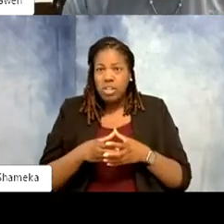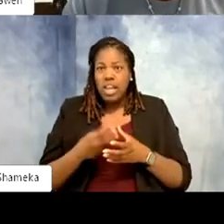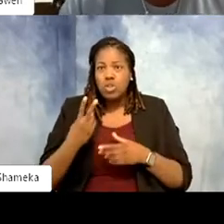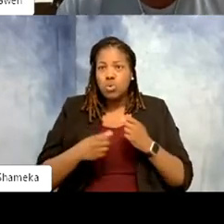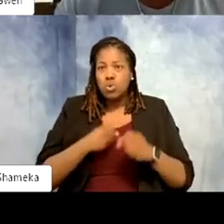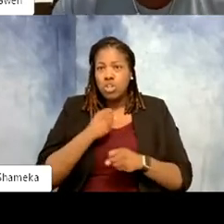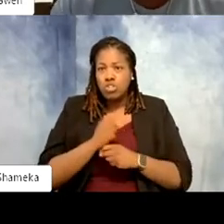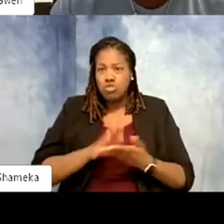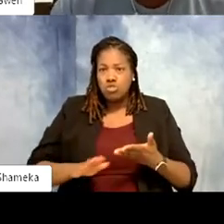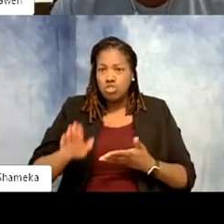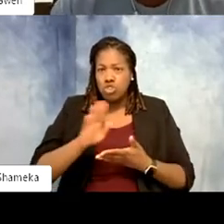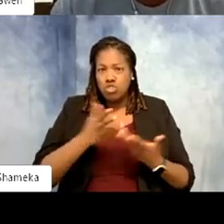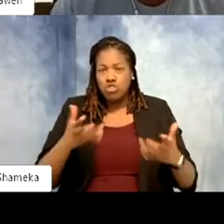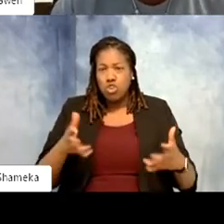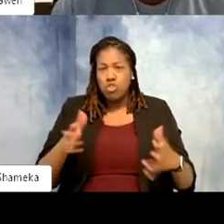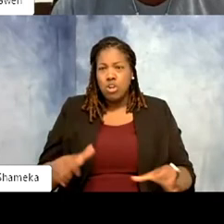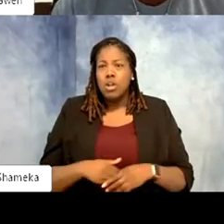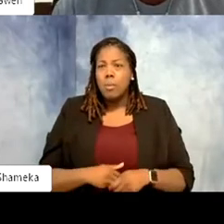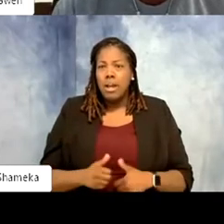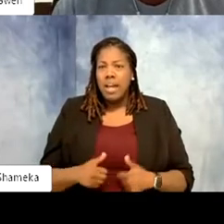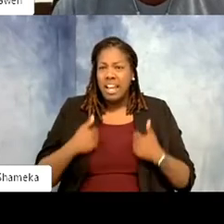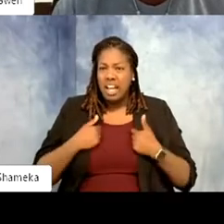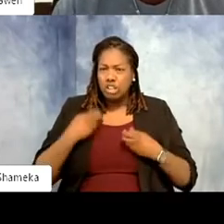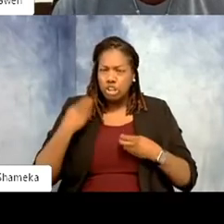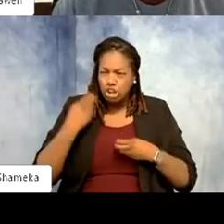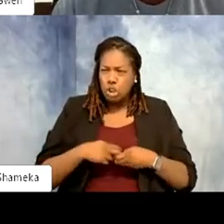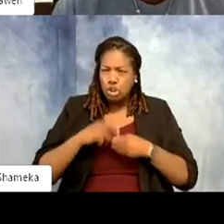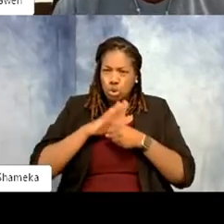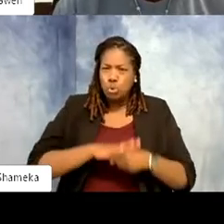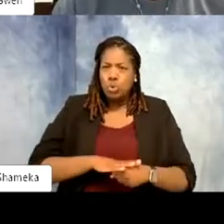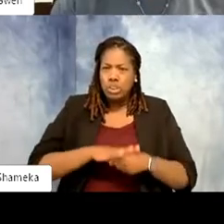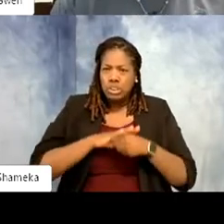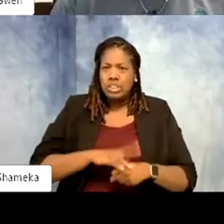college on my belt but, life was just getting harder and harder. National Zoo saved my life.